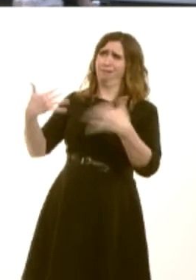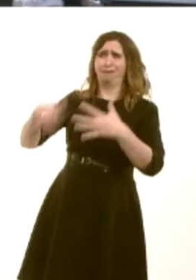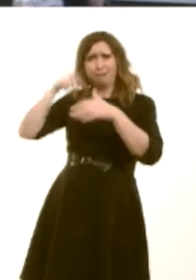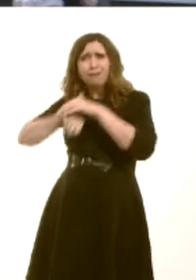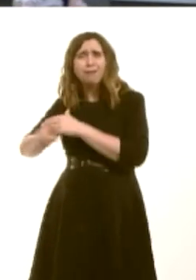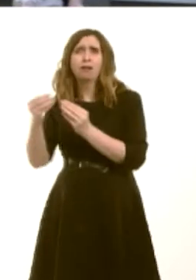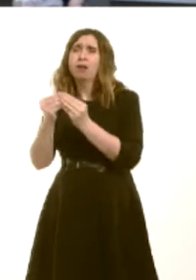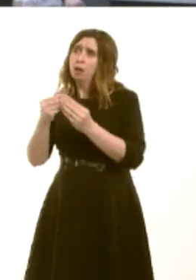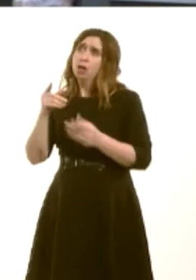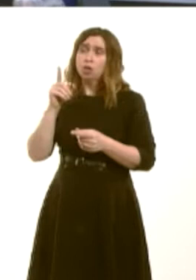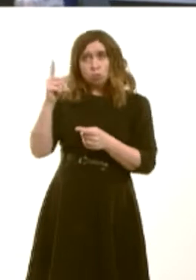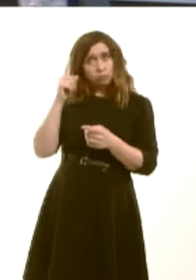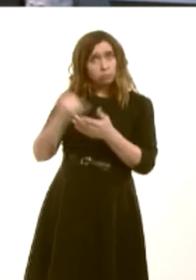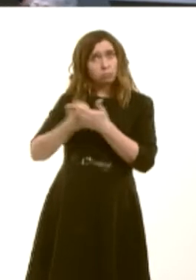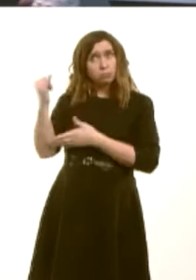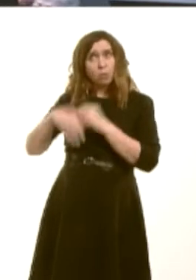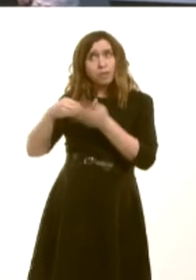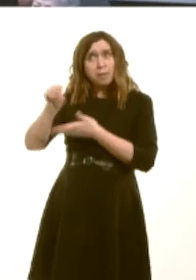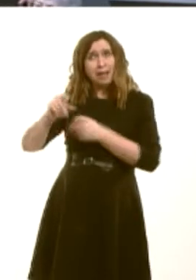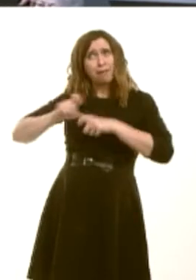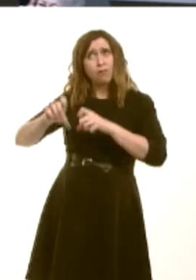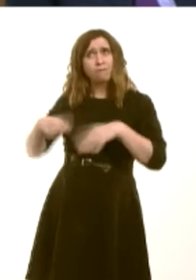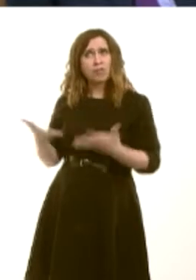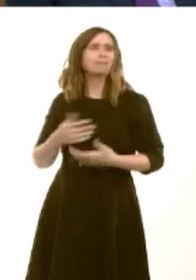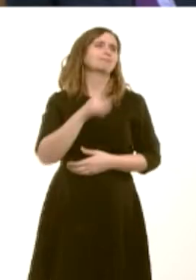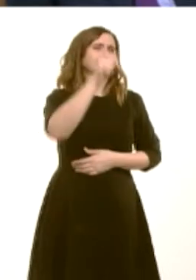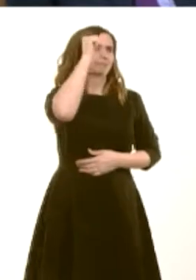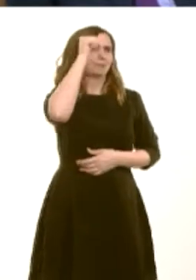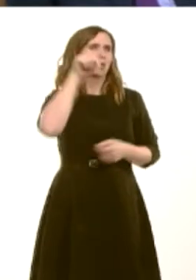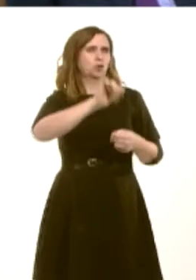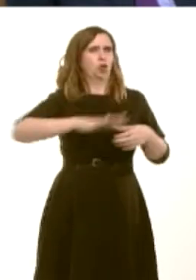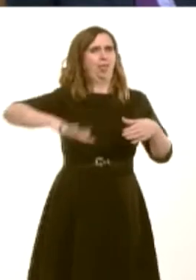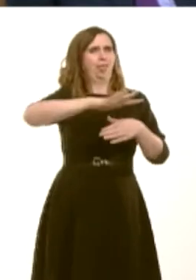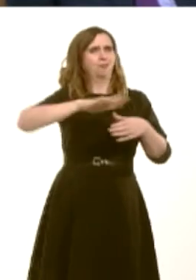Carwyn Jones: I thank the Member for her interestóBig Pit, of course, being in her constituency.